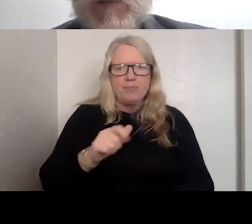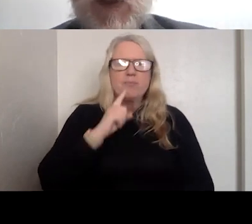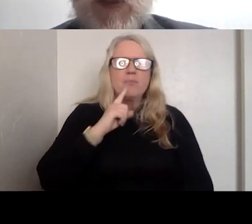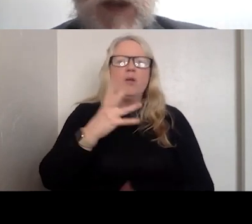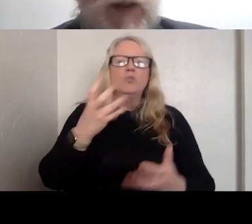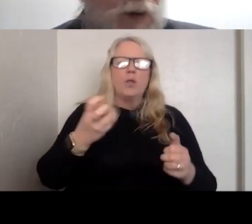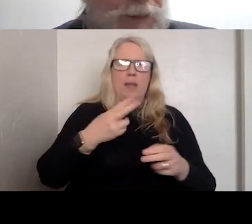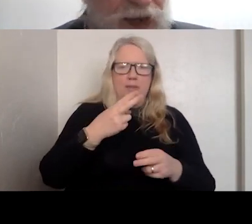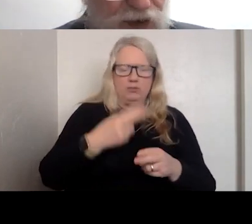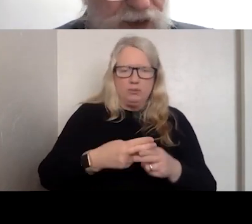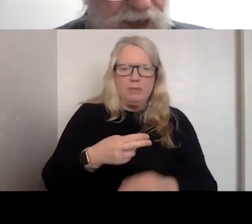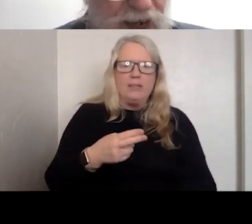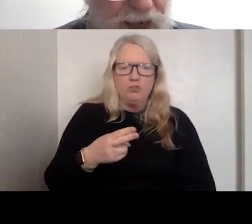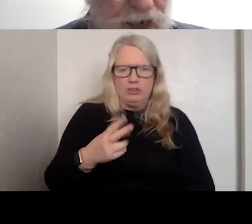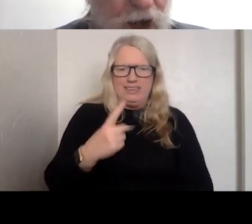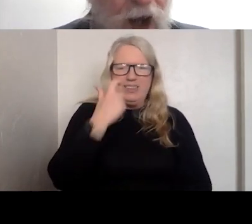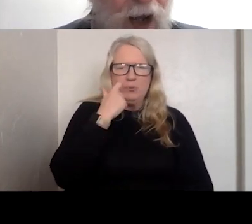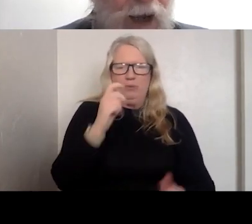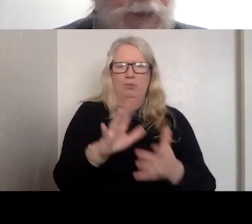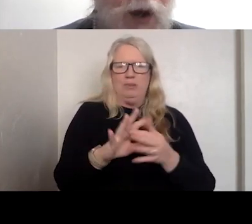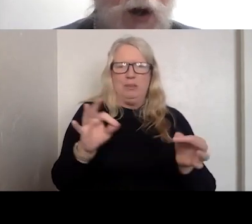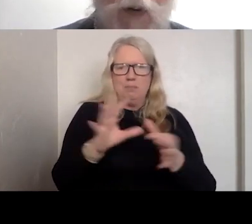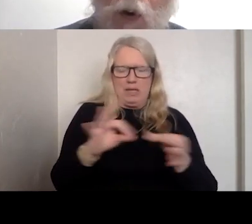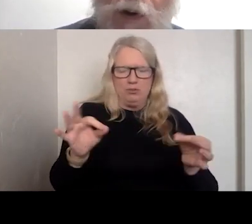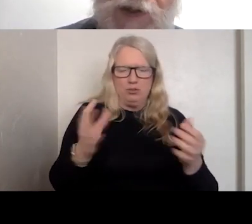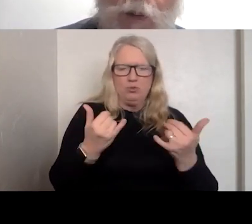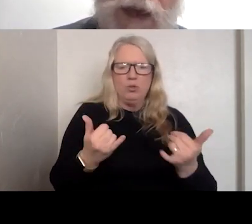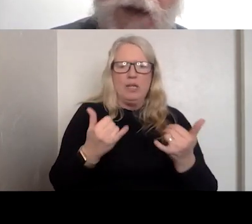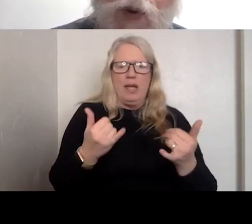SOME OF THE THINGS THAT ARE BEING MENTIONED TODAY ARE BEING